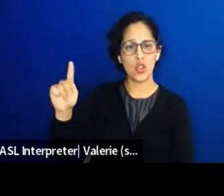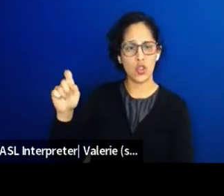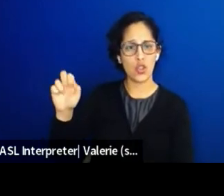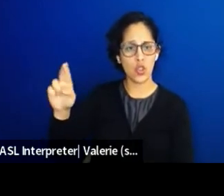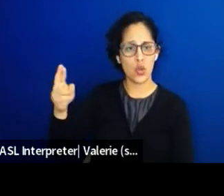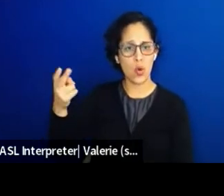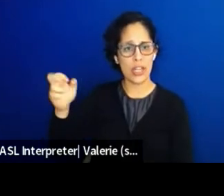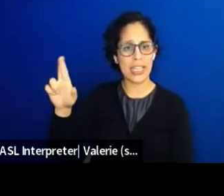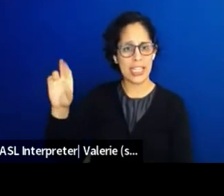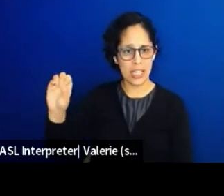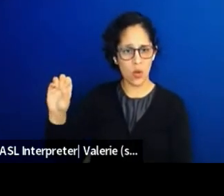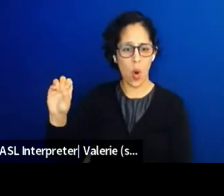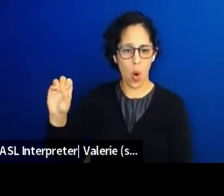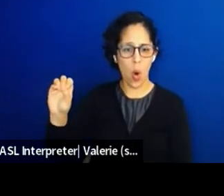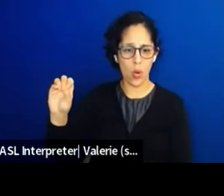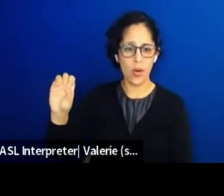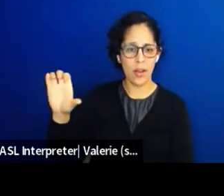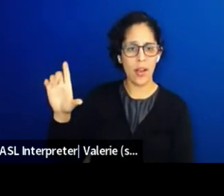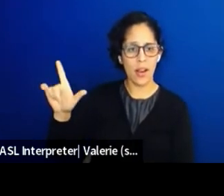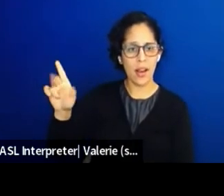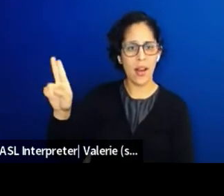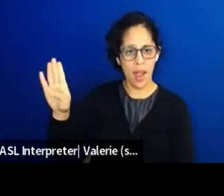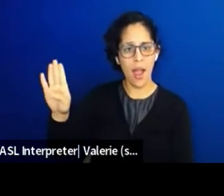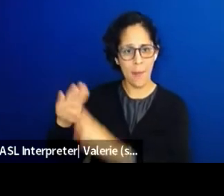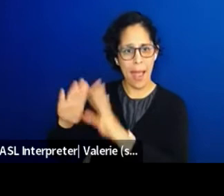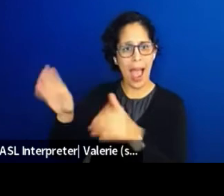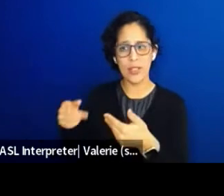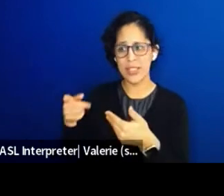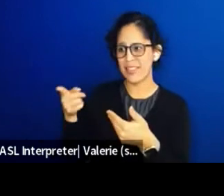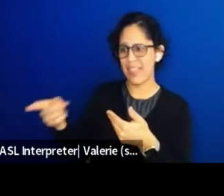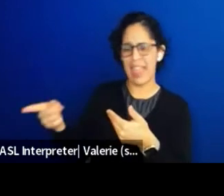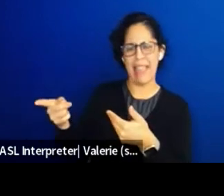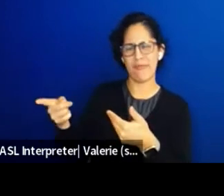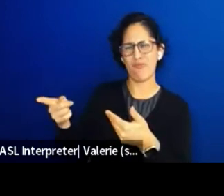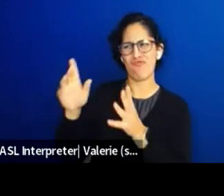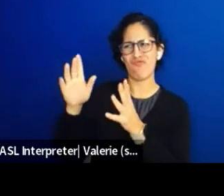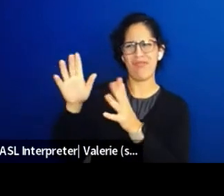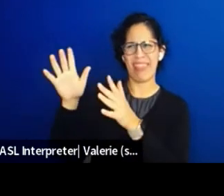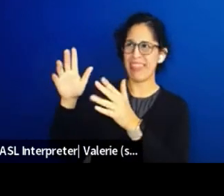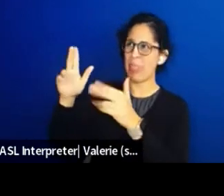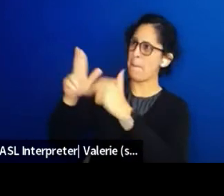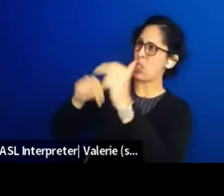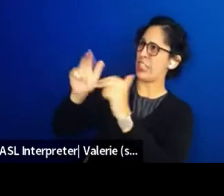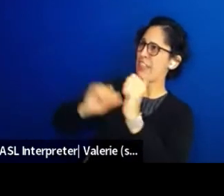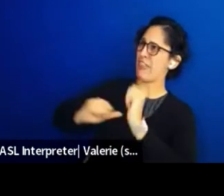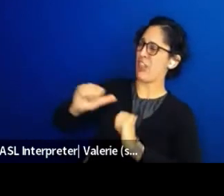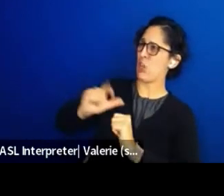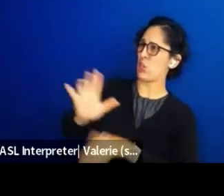and plays like on the land, like get it out of the theater, get it out of that building and duties works on the land.